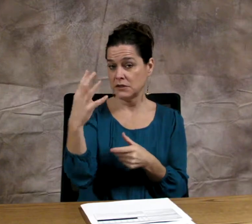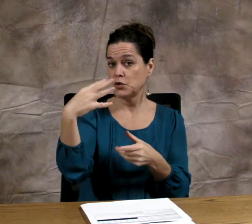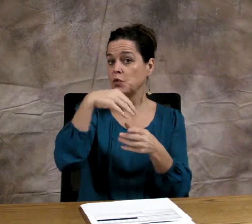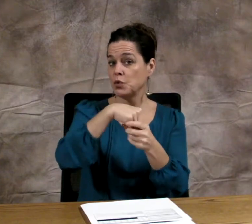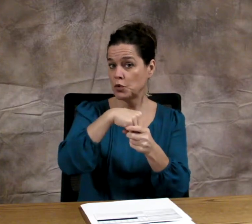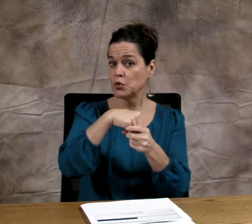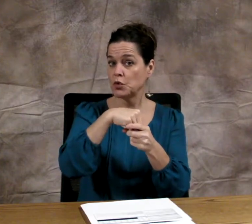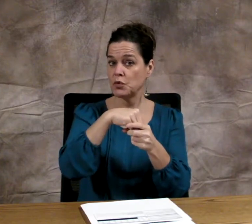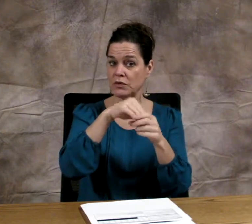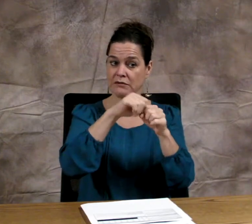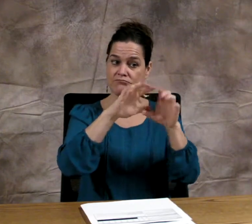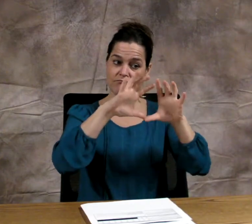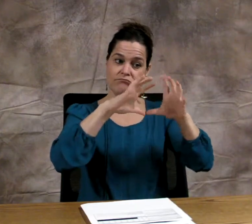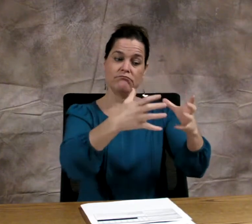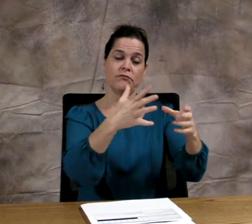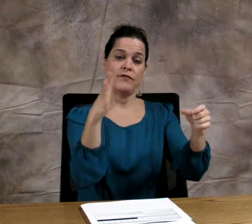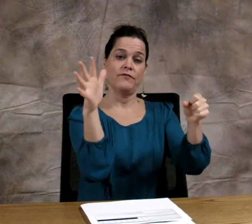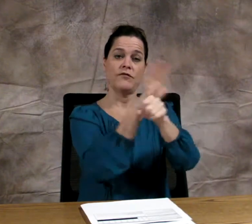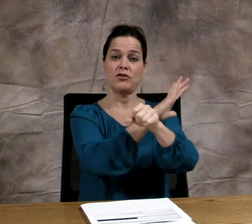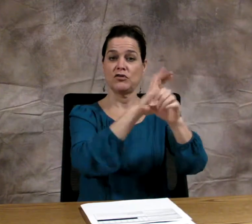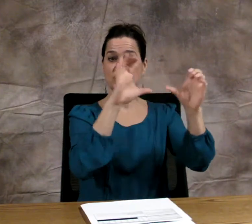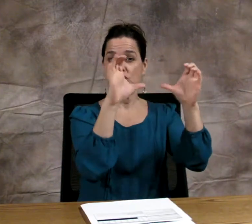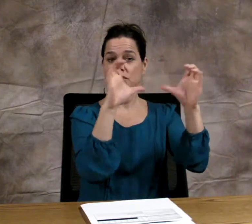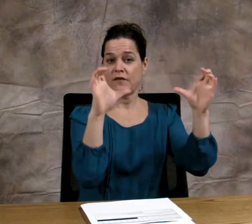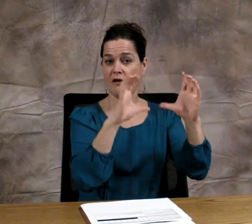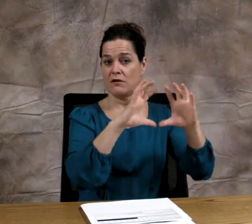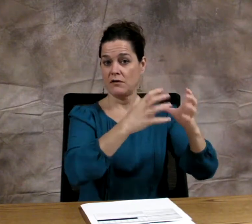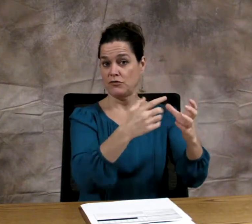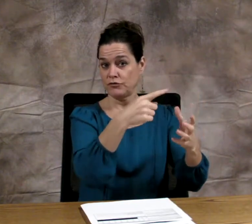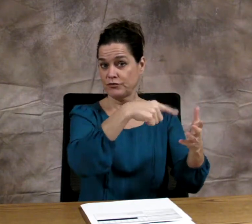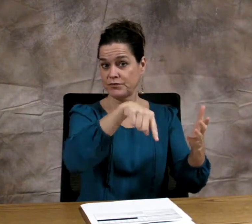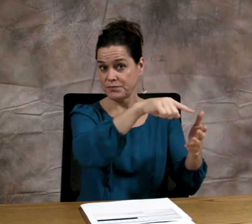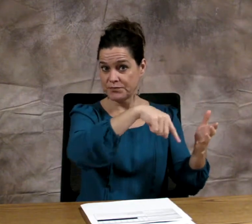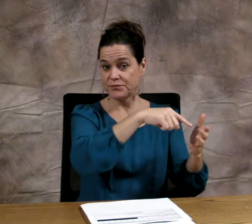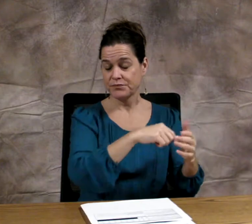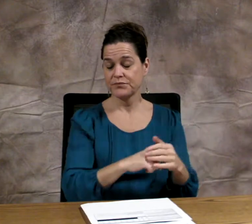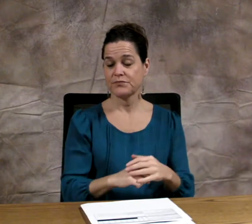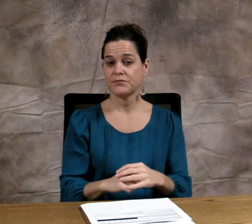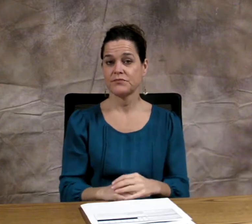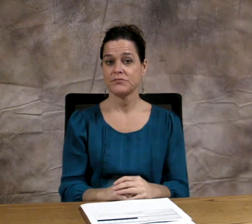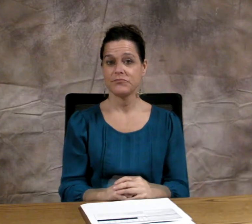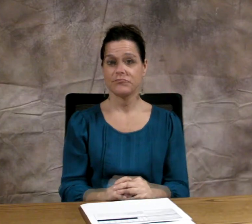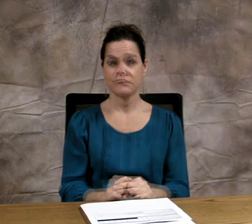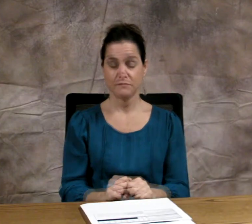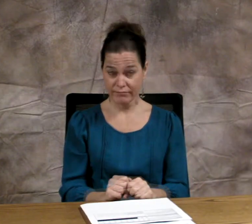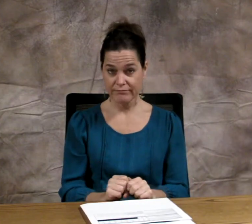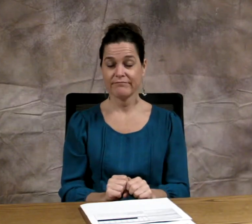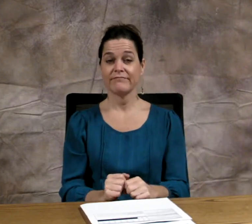The RSC is also classified as Fully Certified.